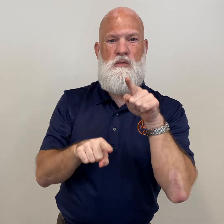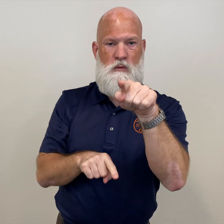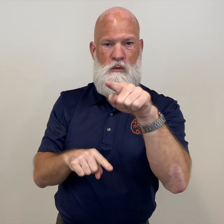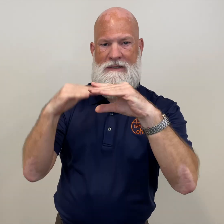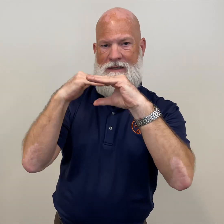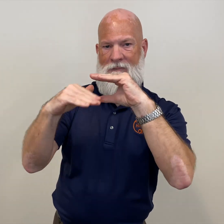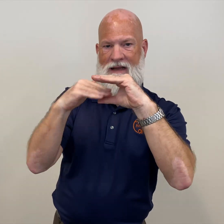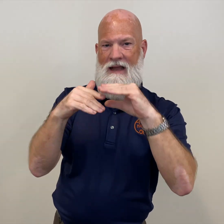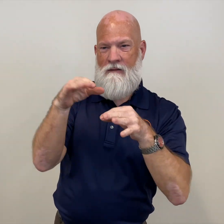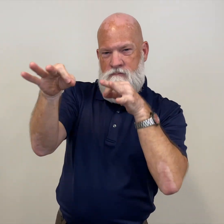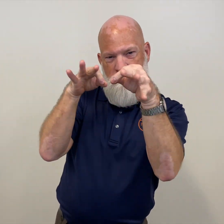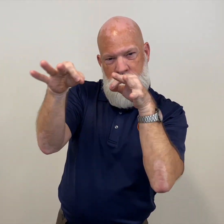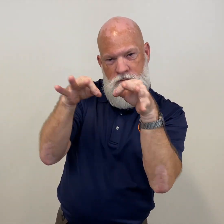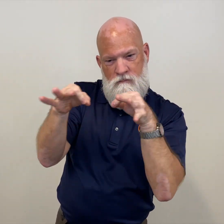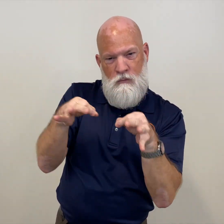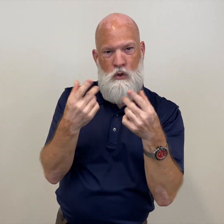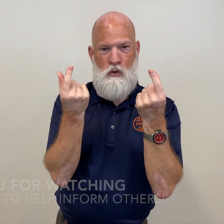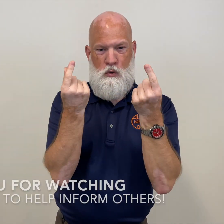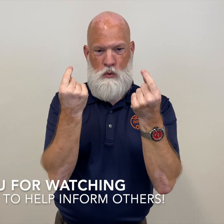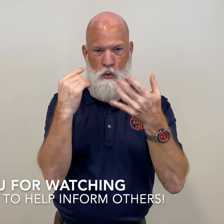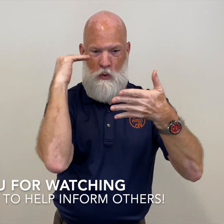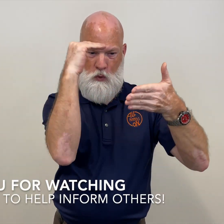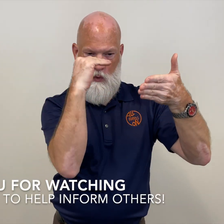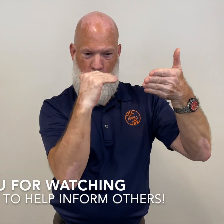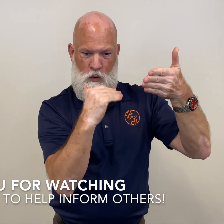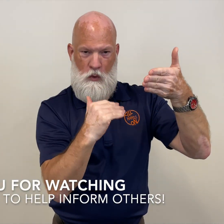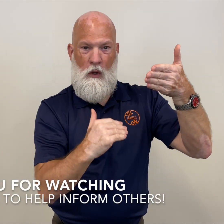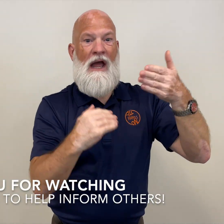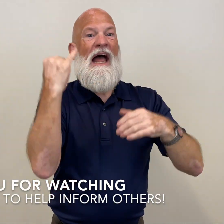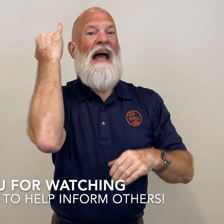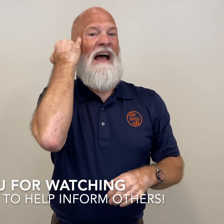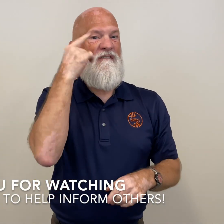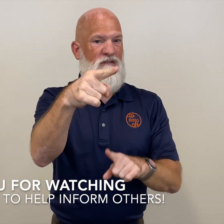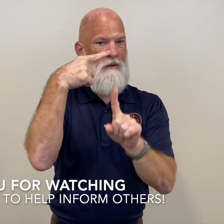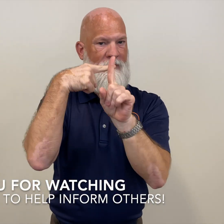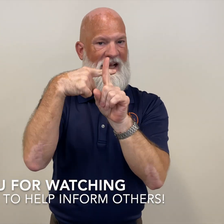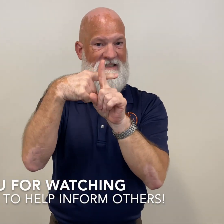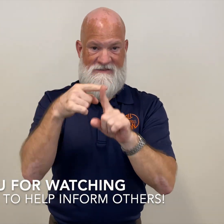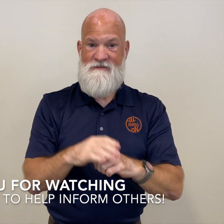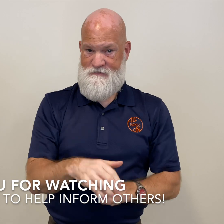additional instructions thank you for watching